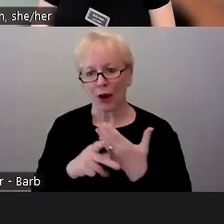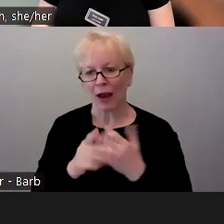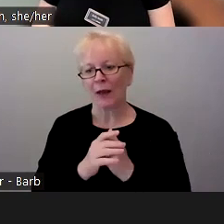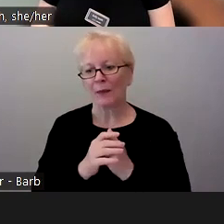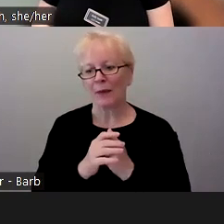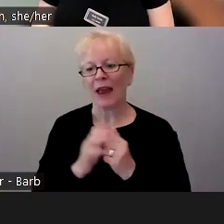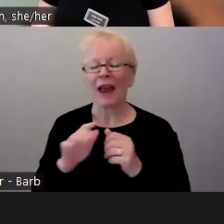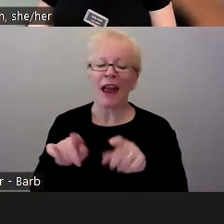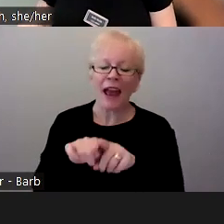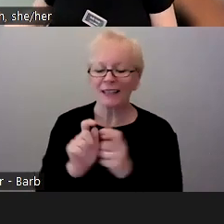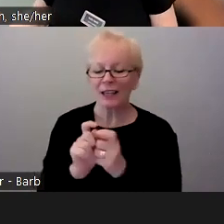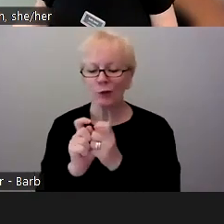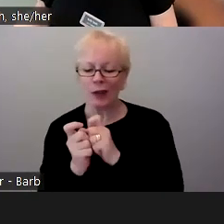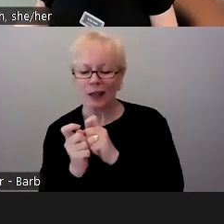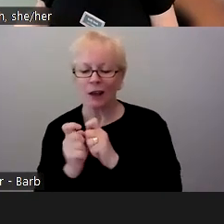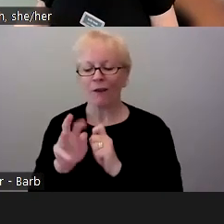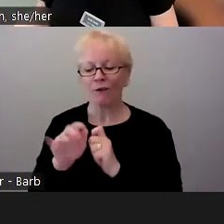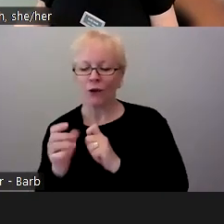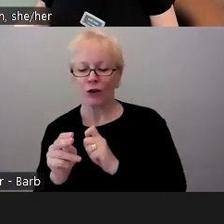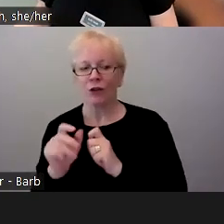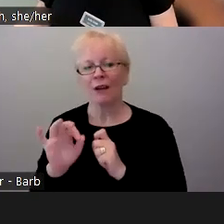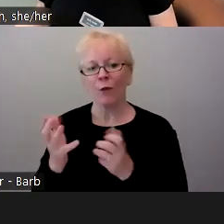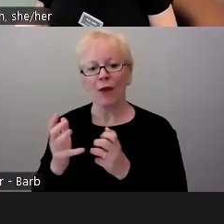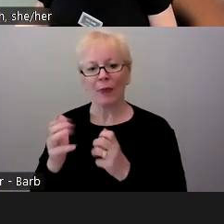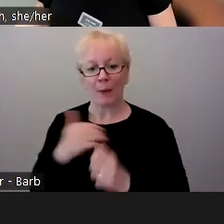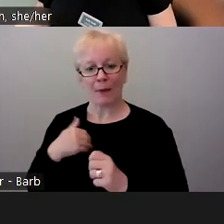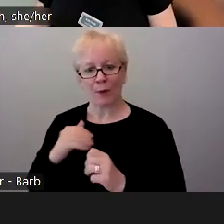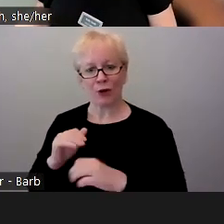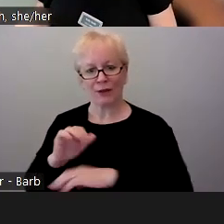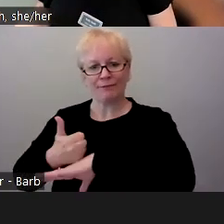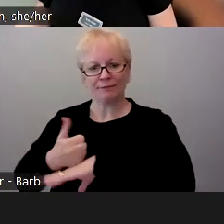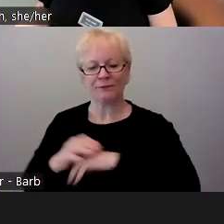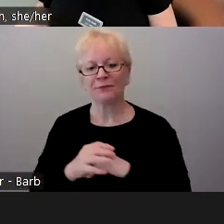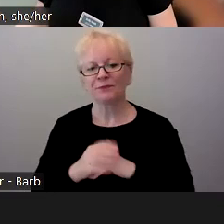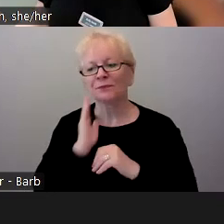And really, especially this past year after having done another community scan where we